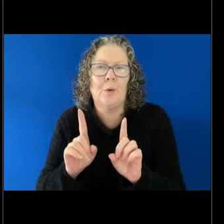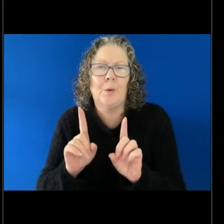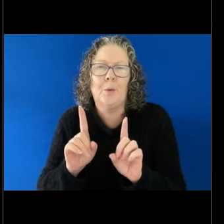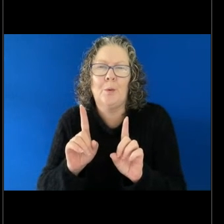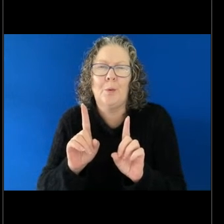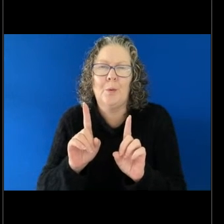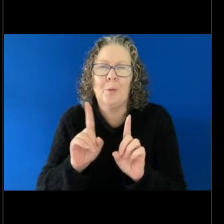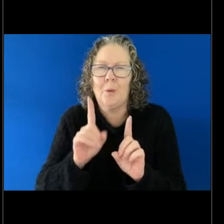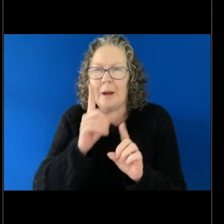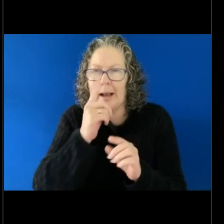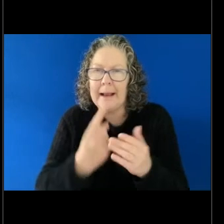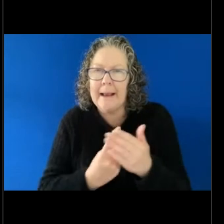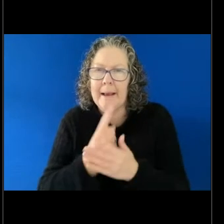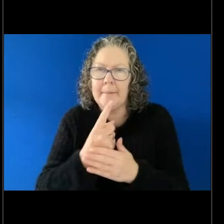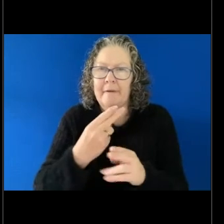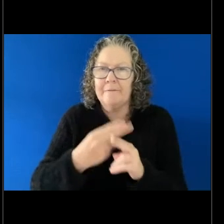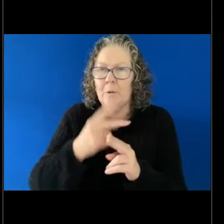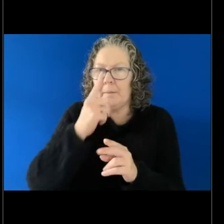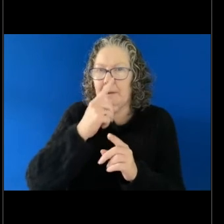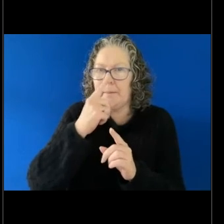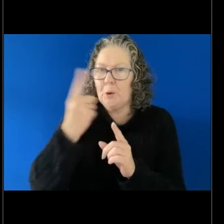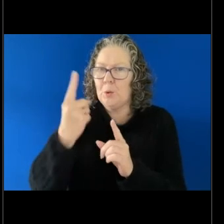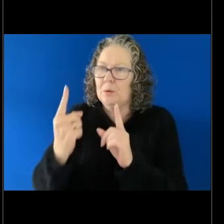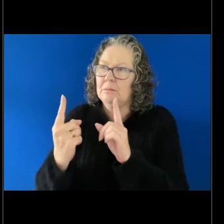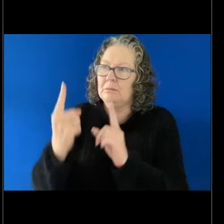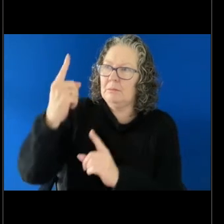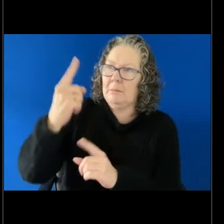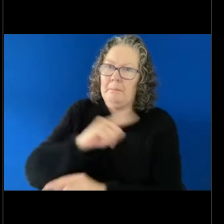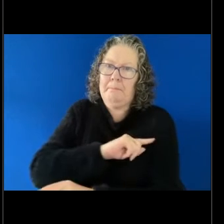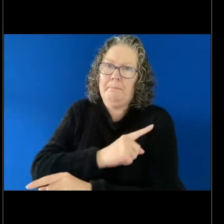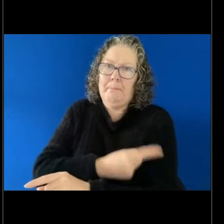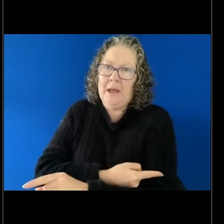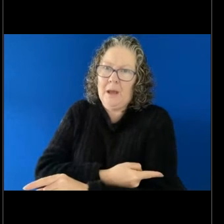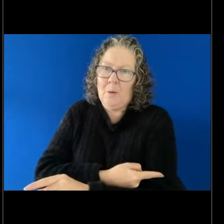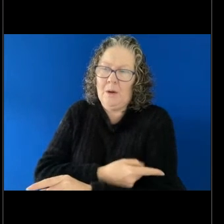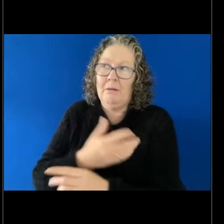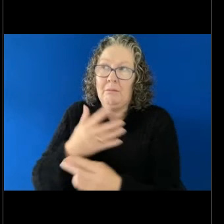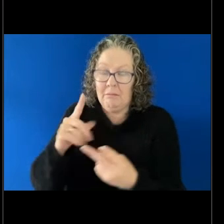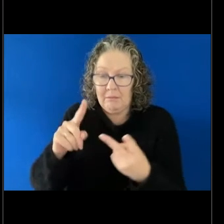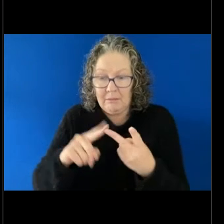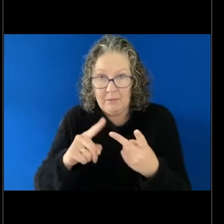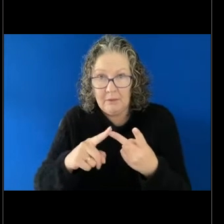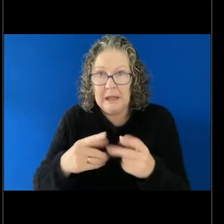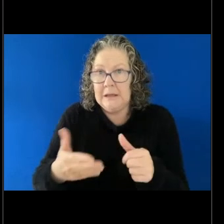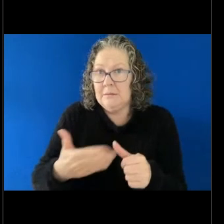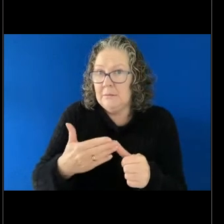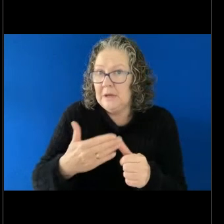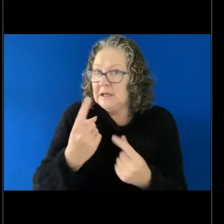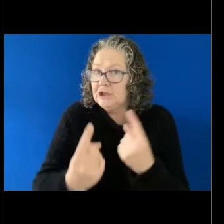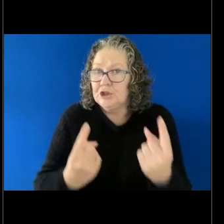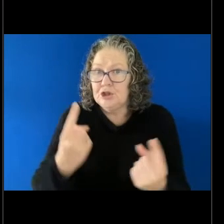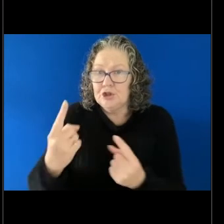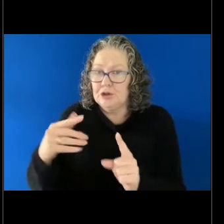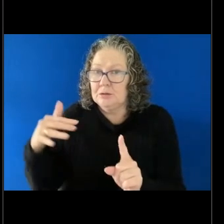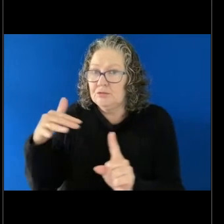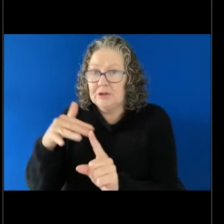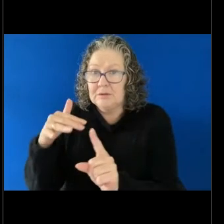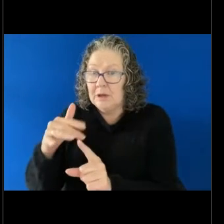It's very case dependent as you've said many times. Can it still be sexual harassment when